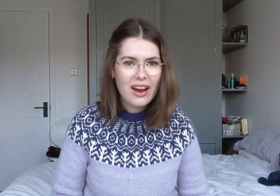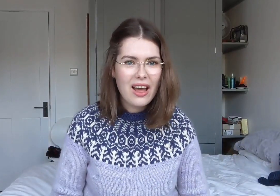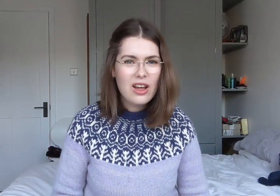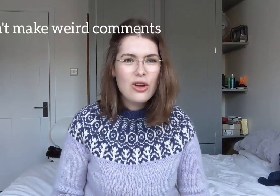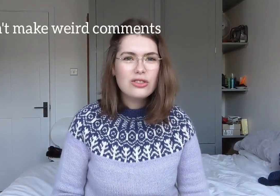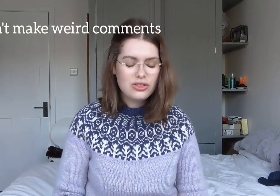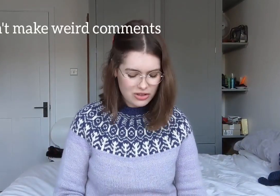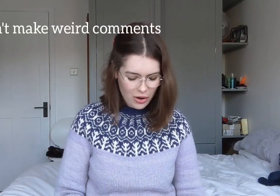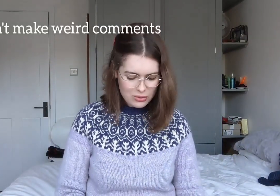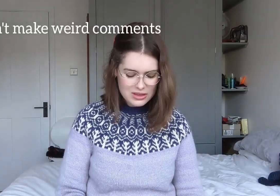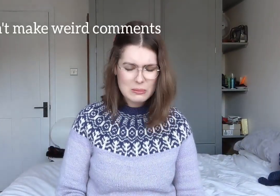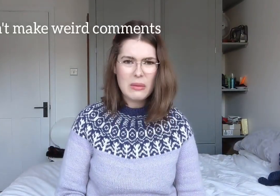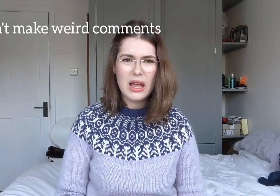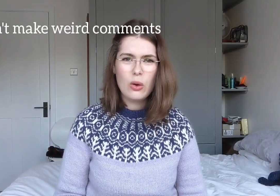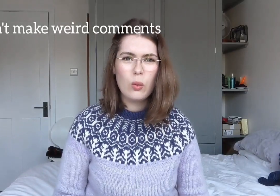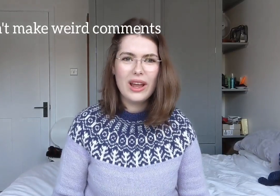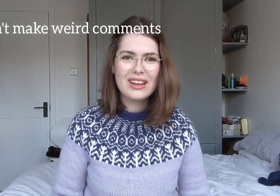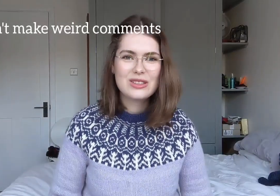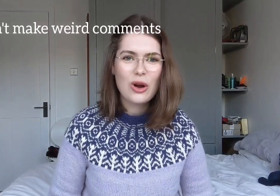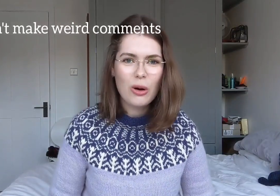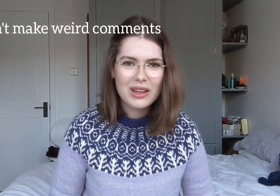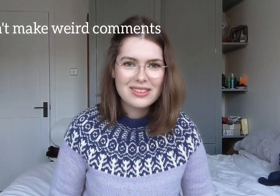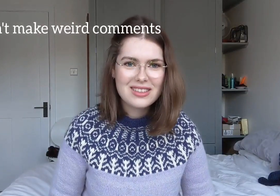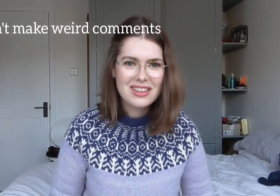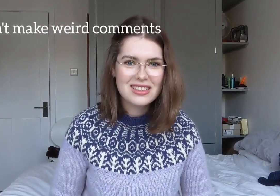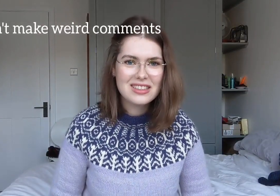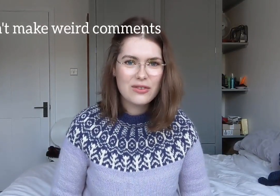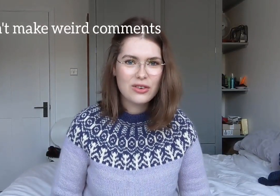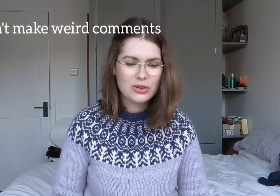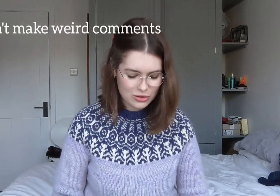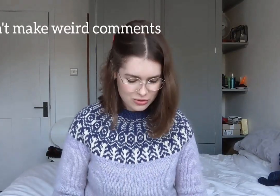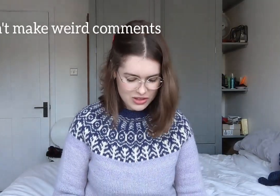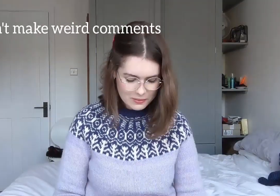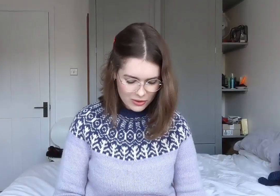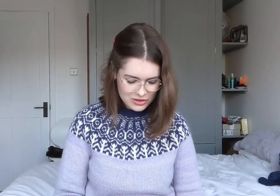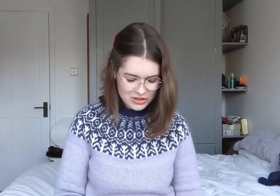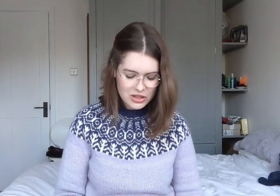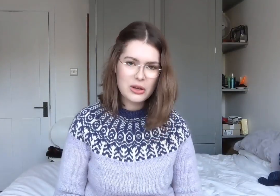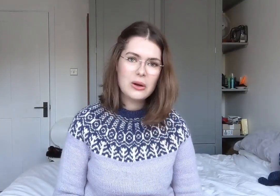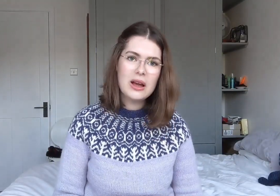Don't make weird comments that are difficult to respond to.